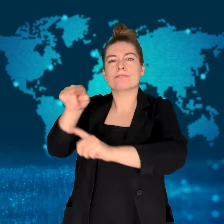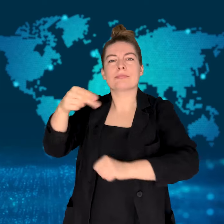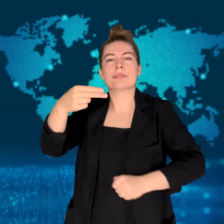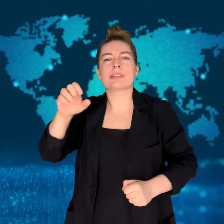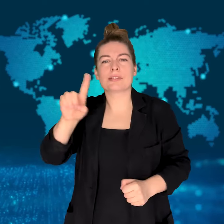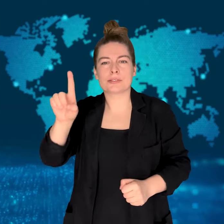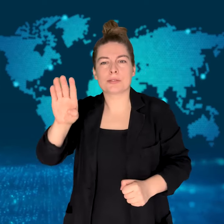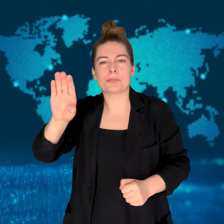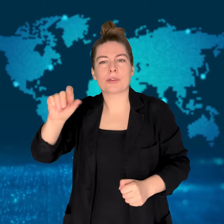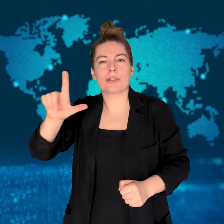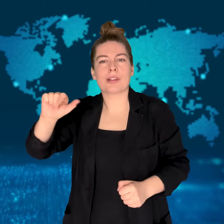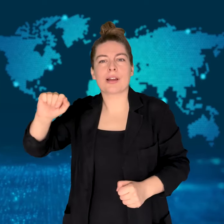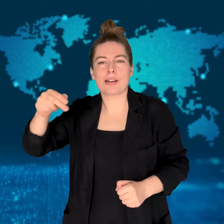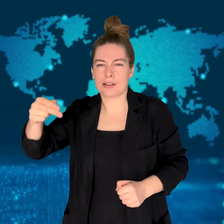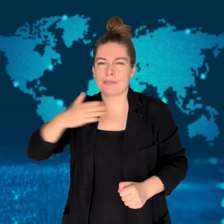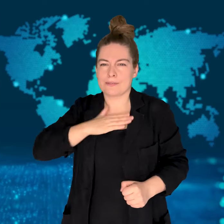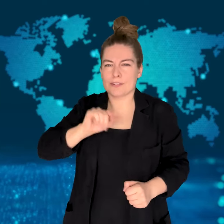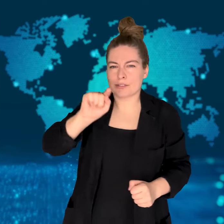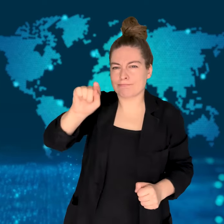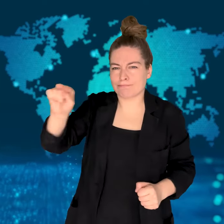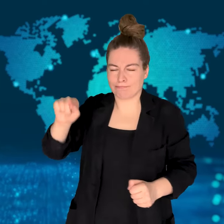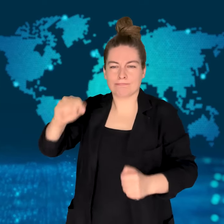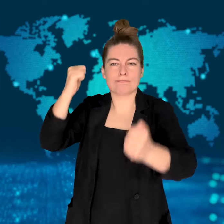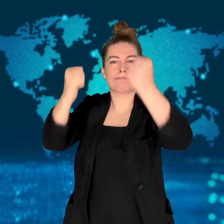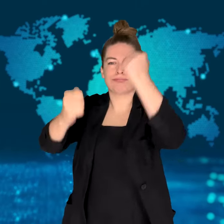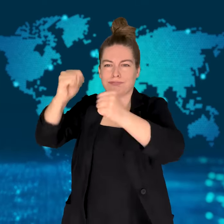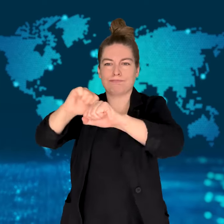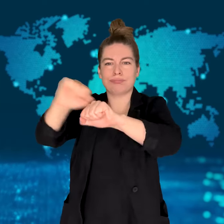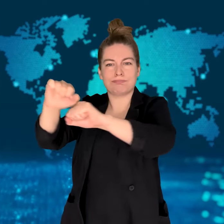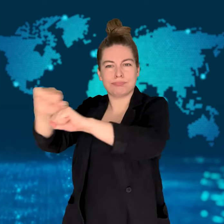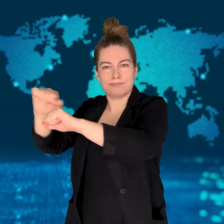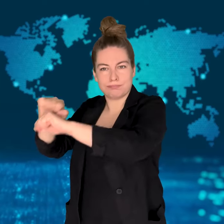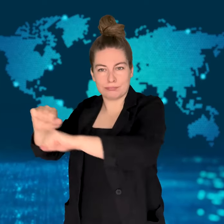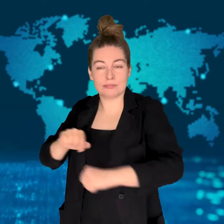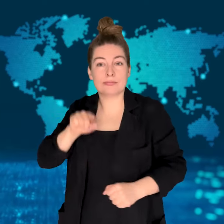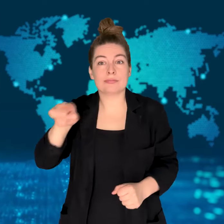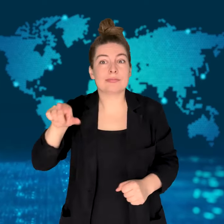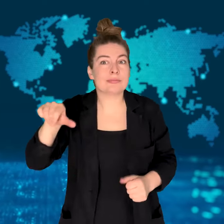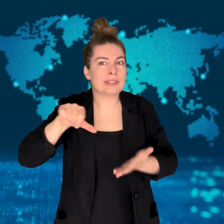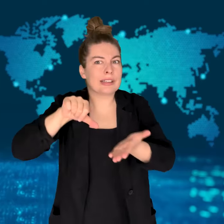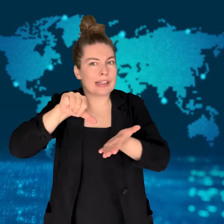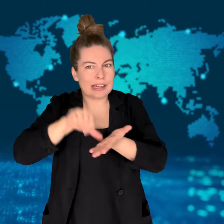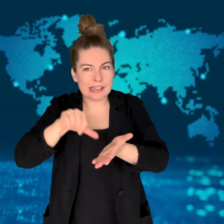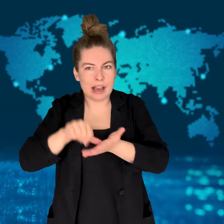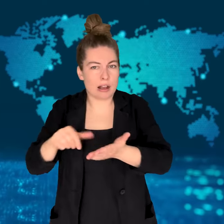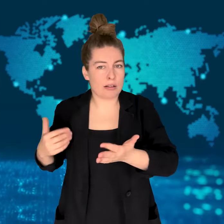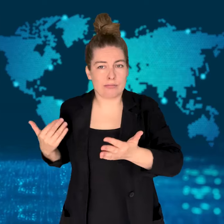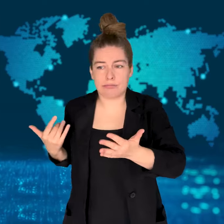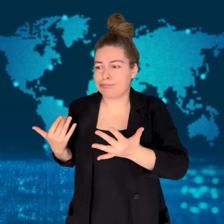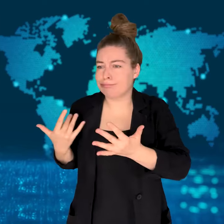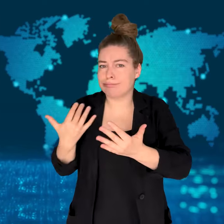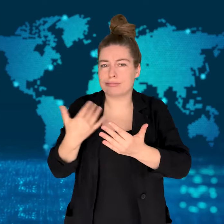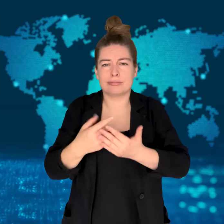on Iranian and Syrian Hezbollah targets.